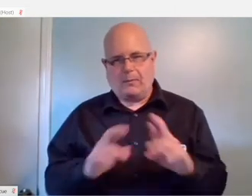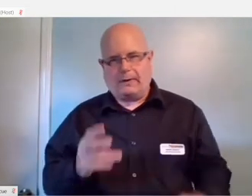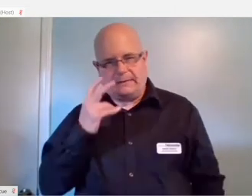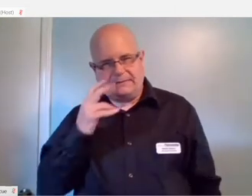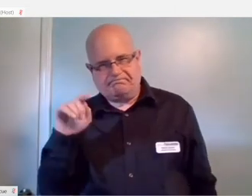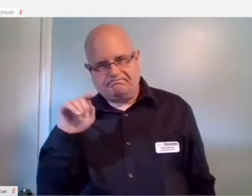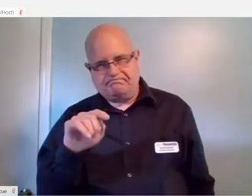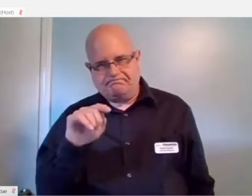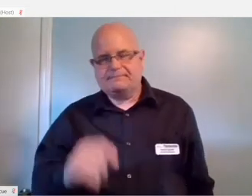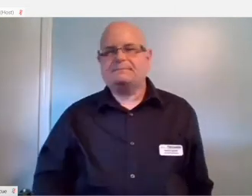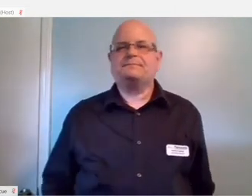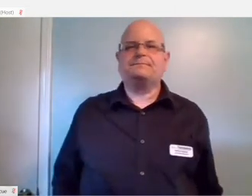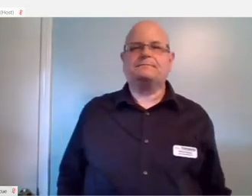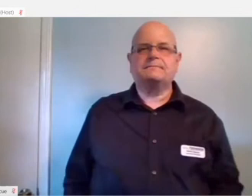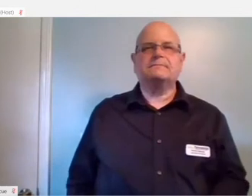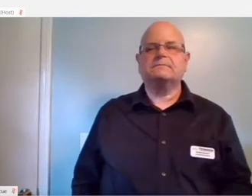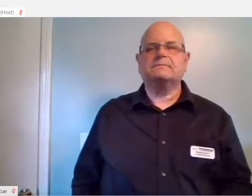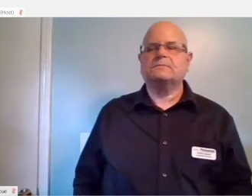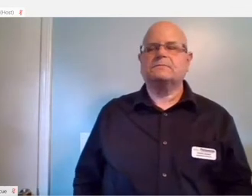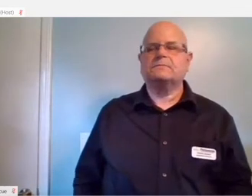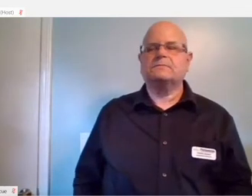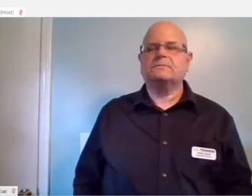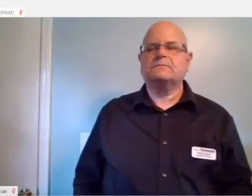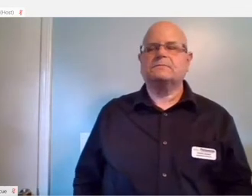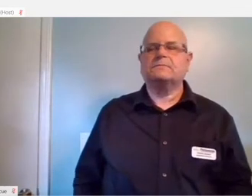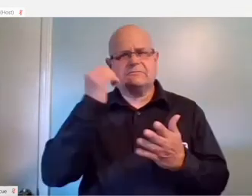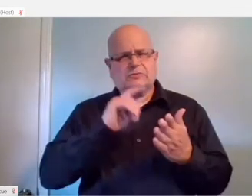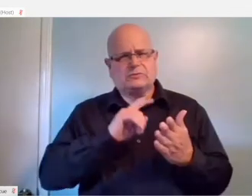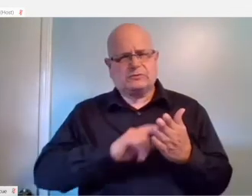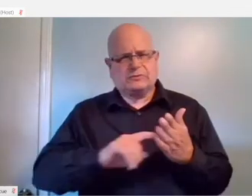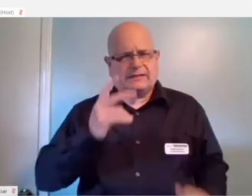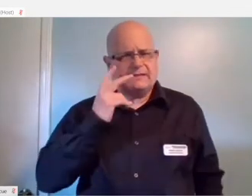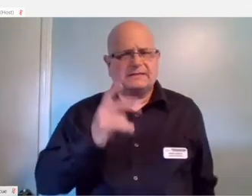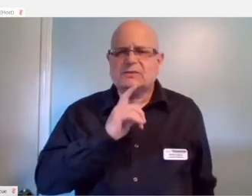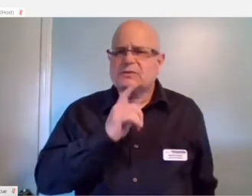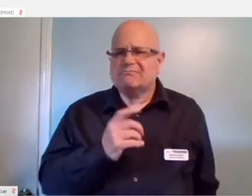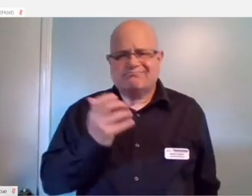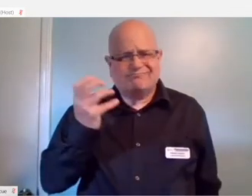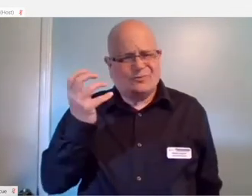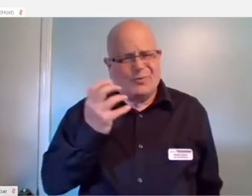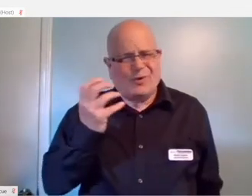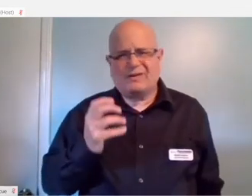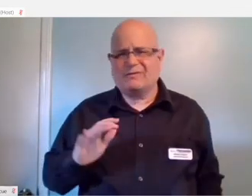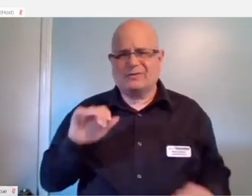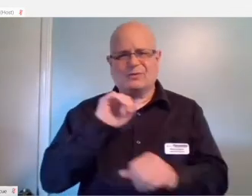I encourage people to check this out. It's amazing how well it works.